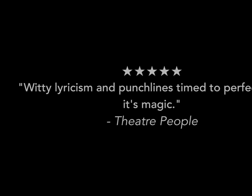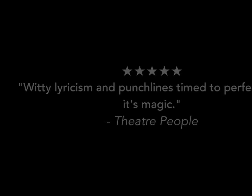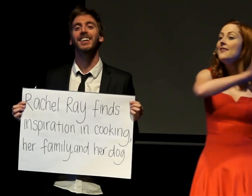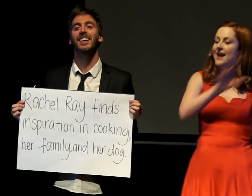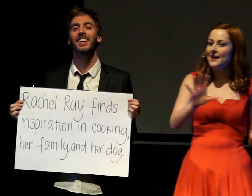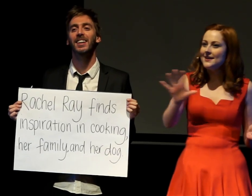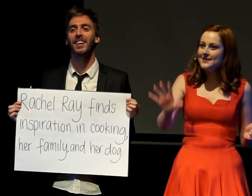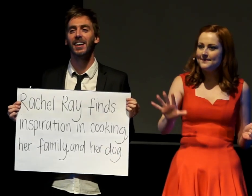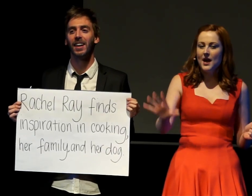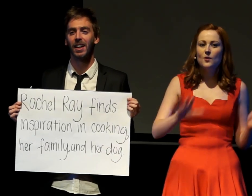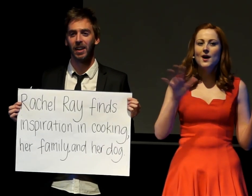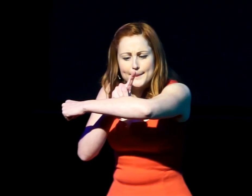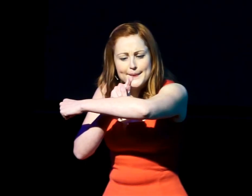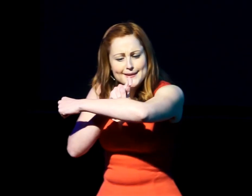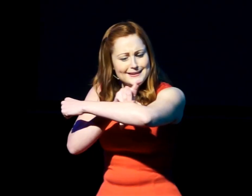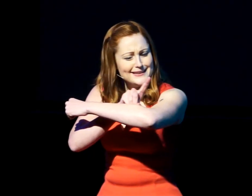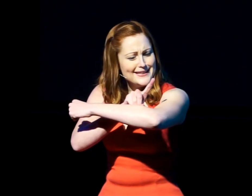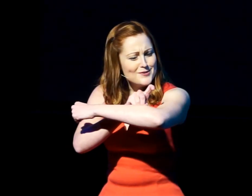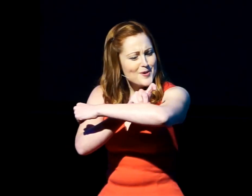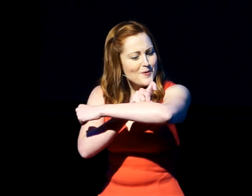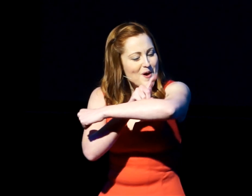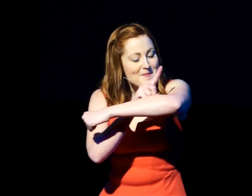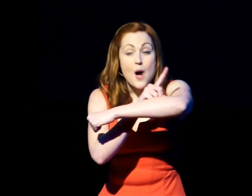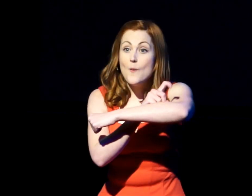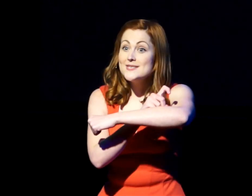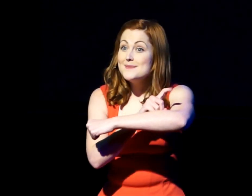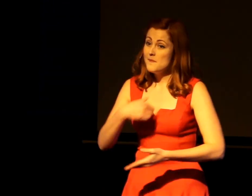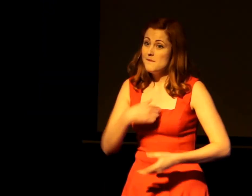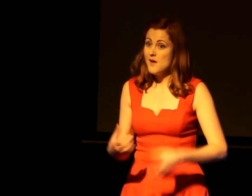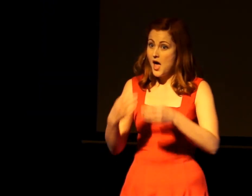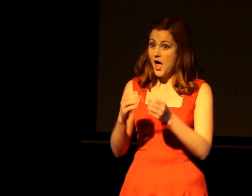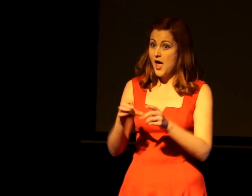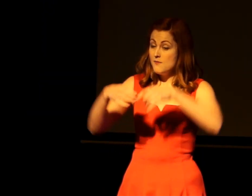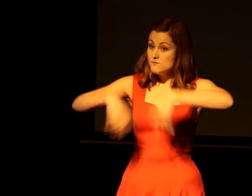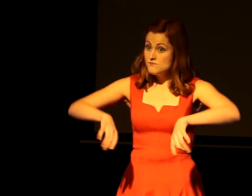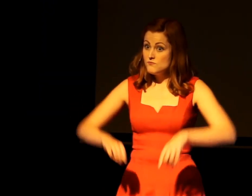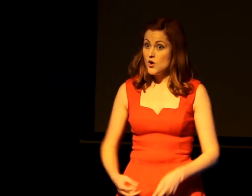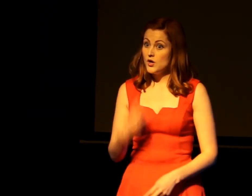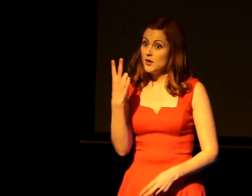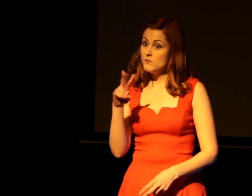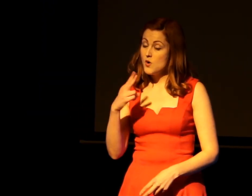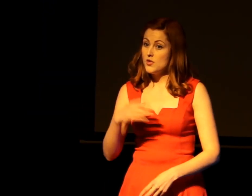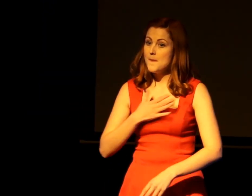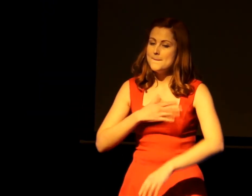Baby your vocabulary fills me with voracity you know I really like you a lot